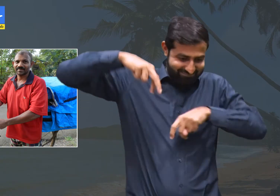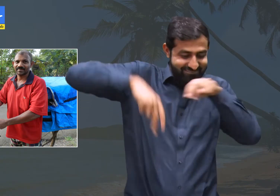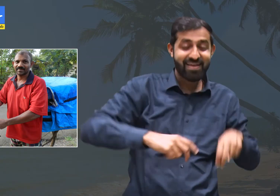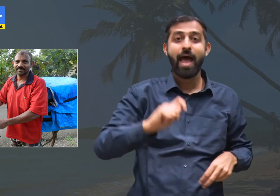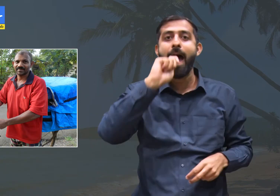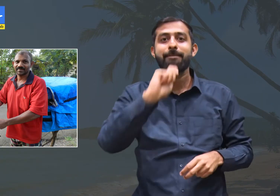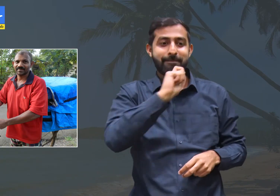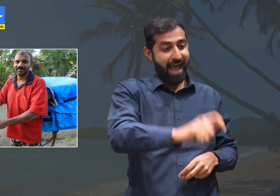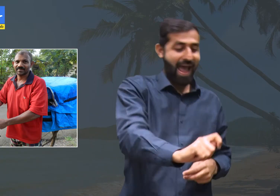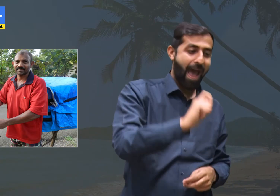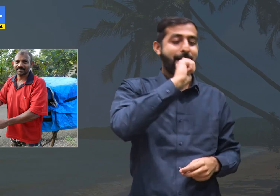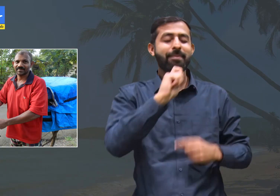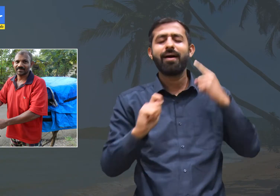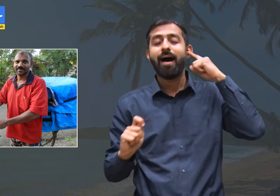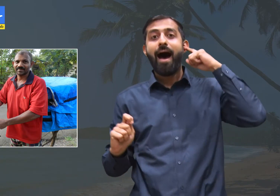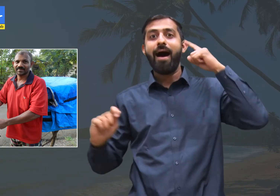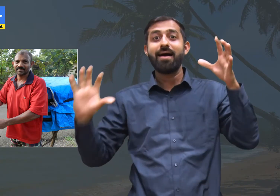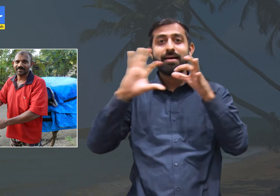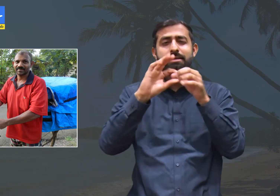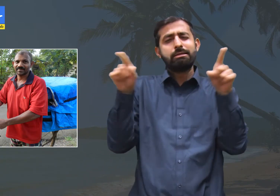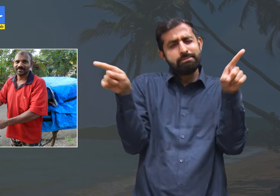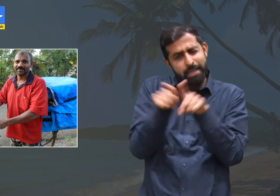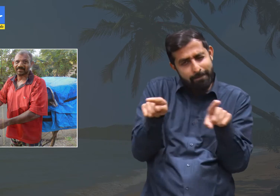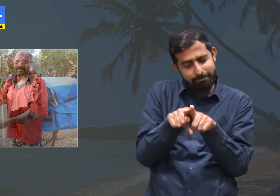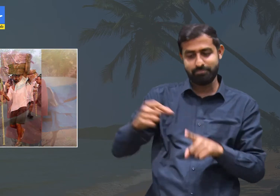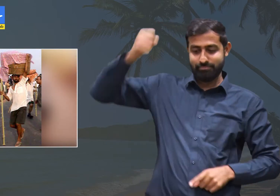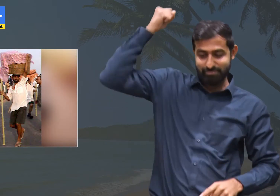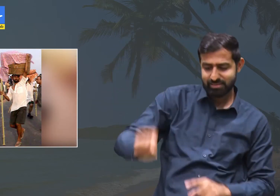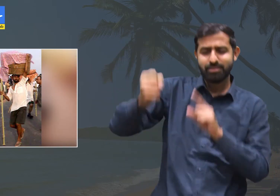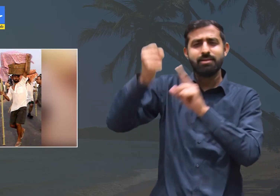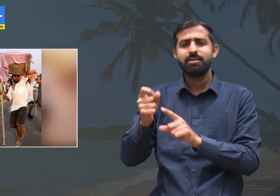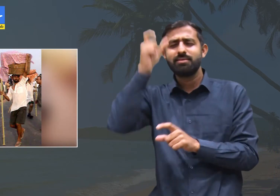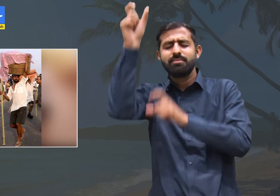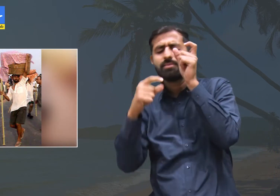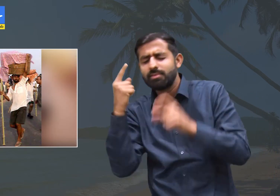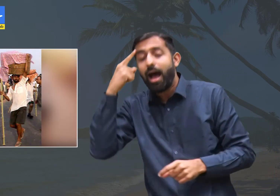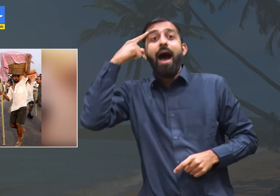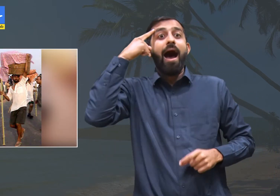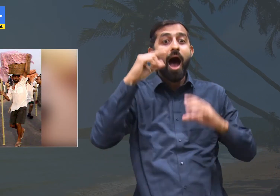the ice-cream seller hearing the bell. Similarly , after hearing the thud of bamboo staff